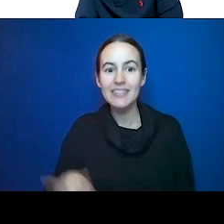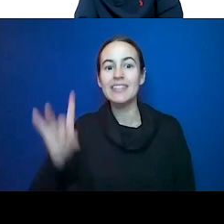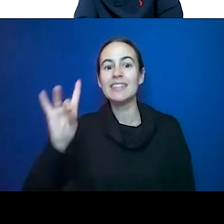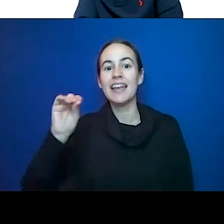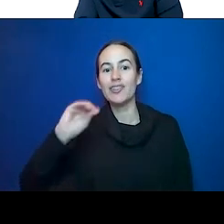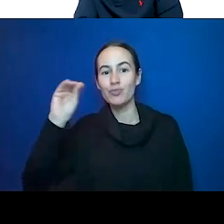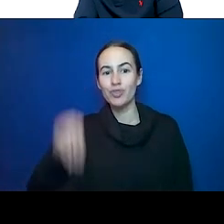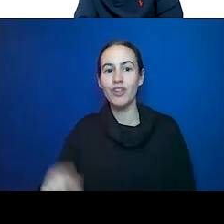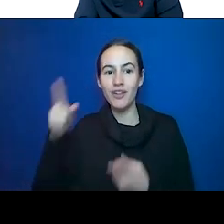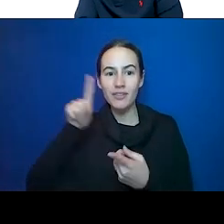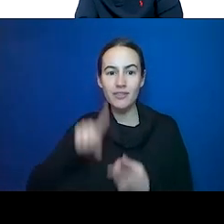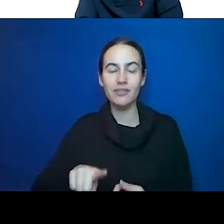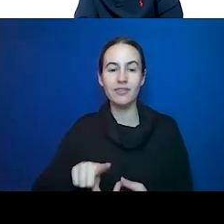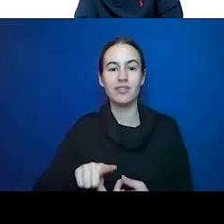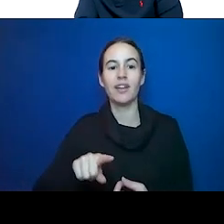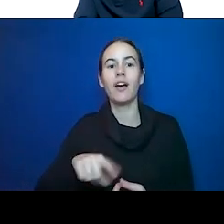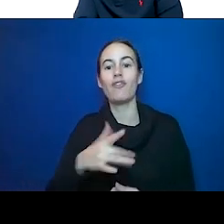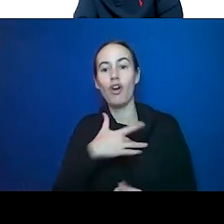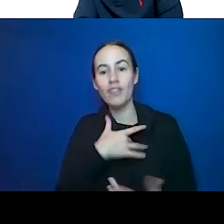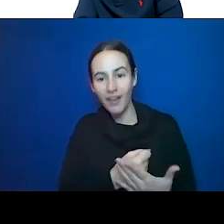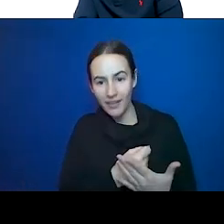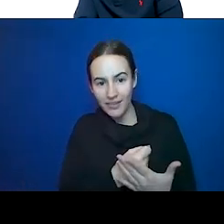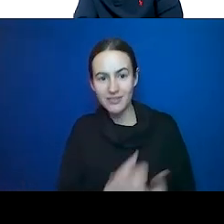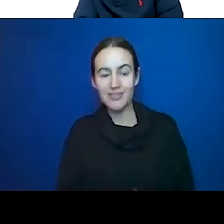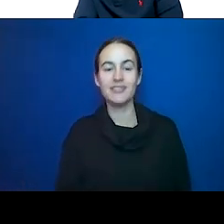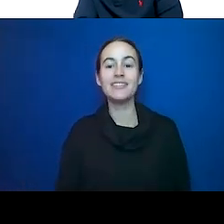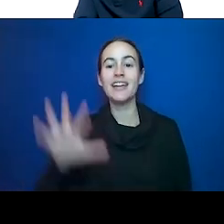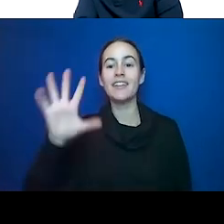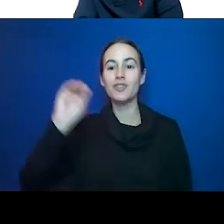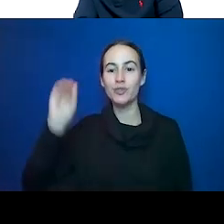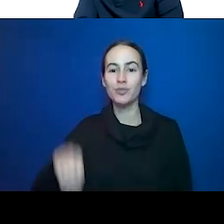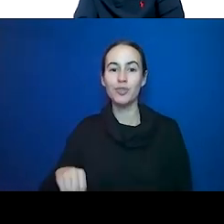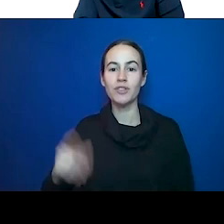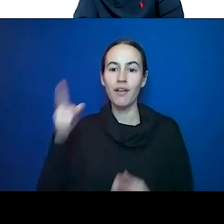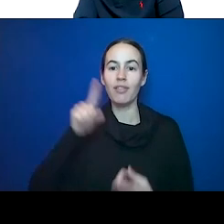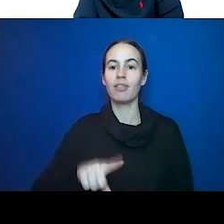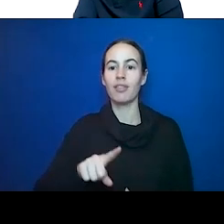myocardial infarction and 50% stroke risk and probably 35, 40%